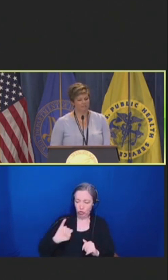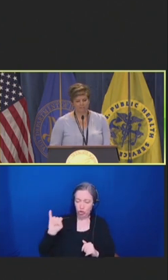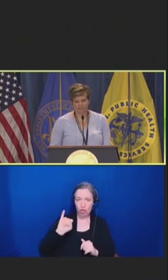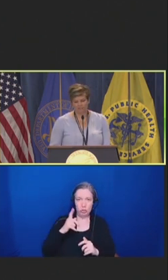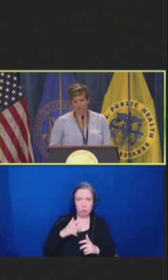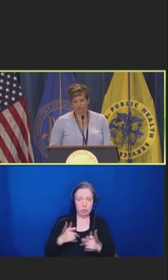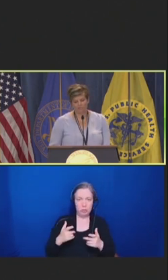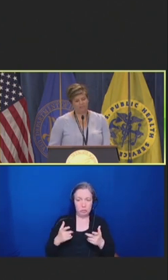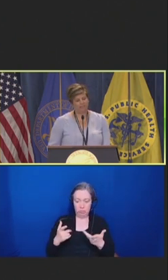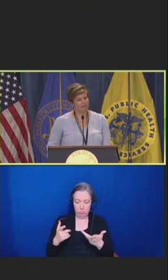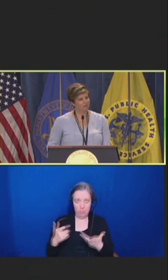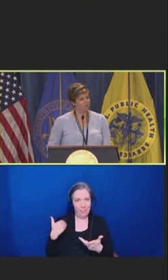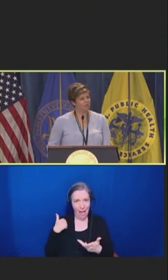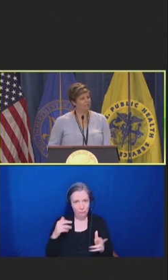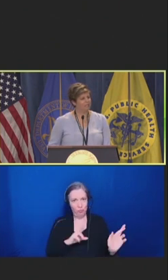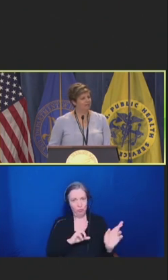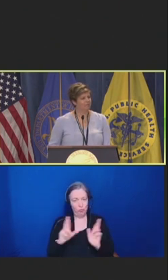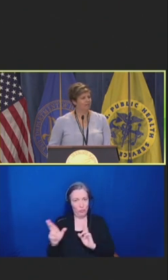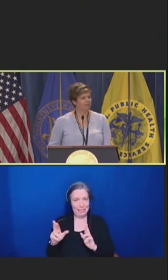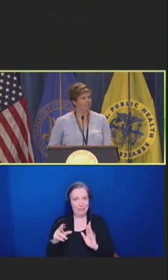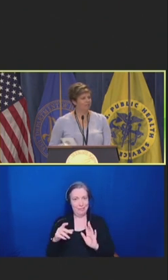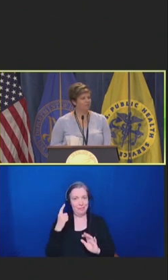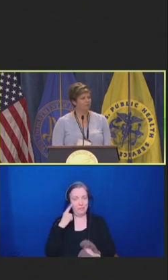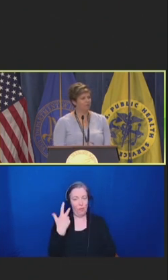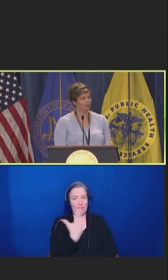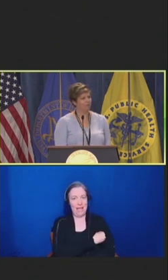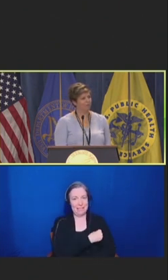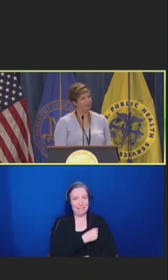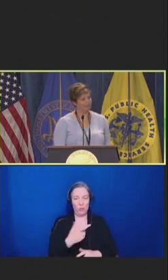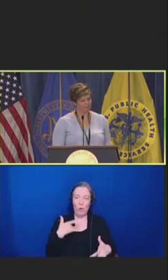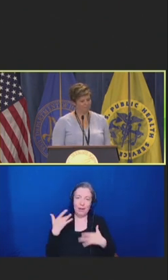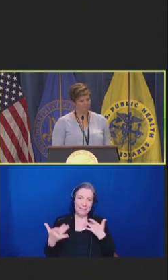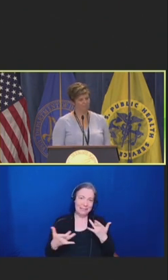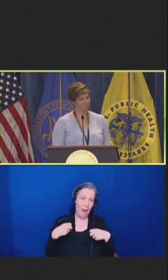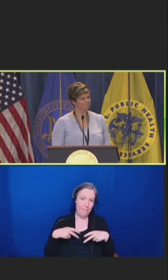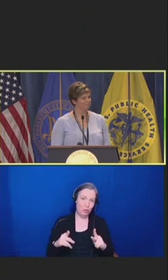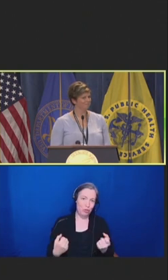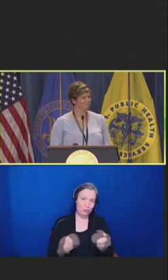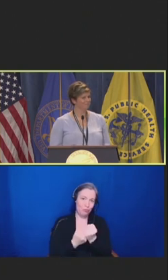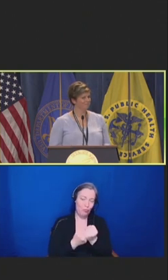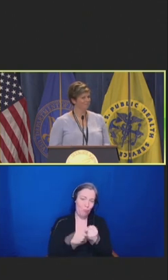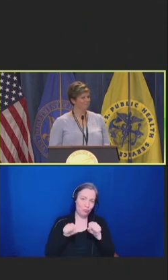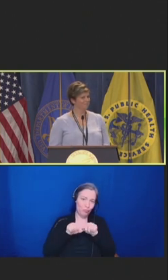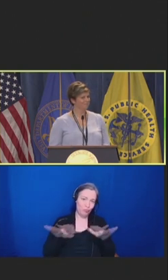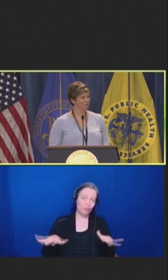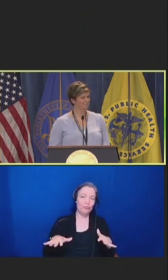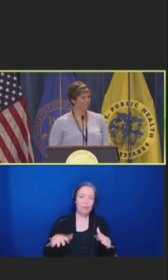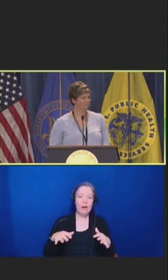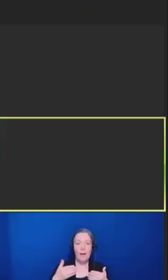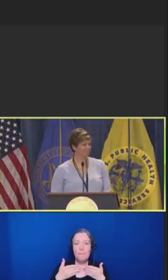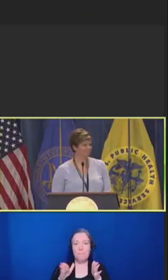you know, exciting opportunity for us to really promote public health.